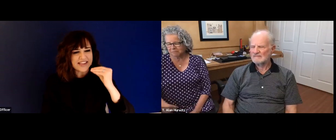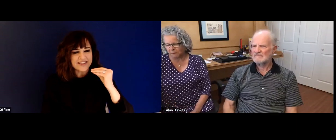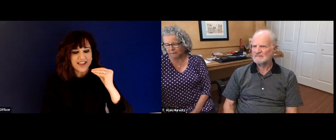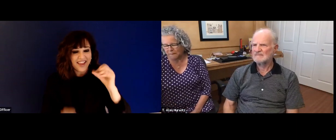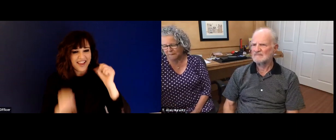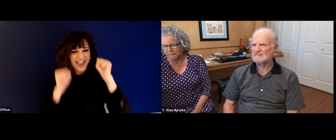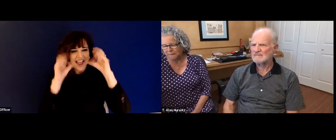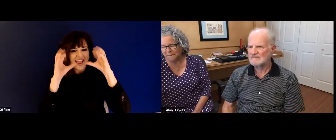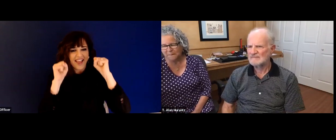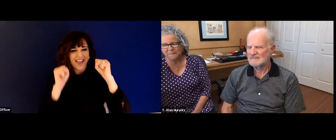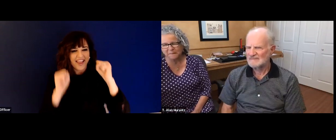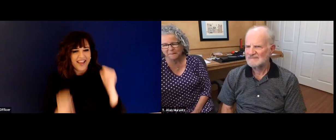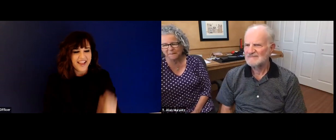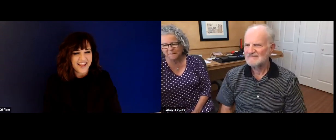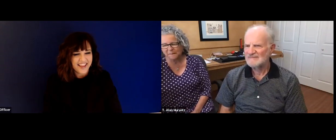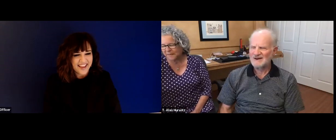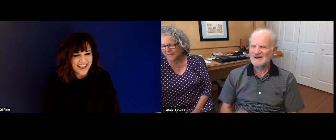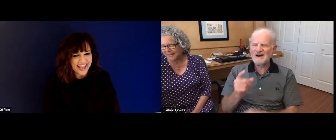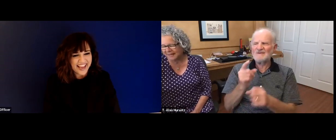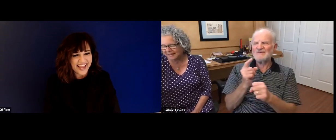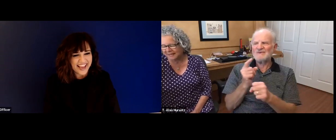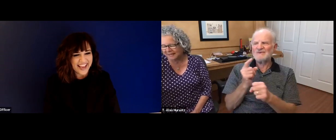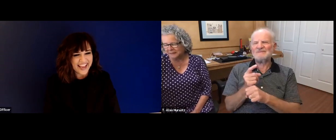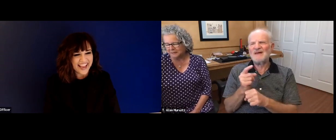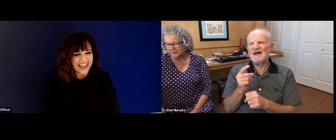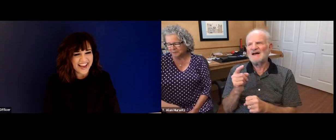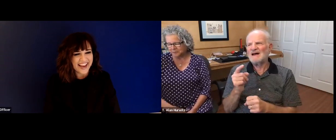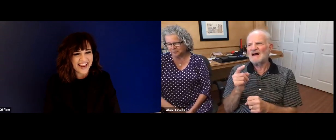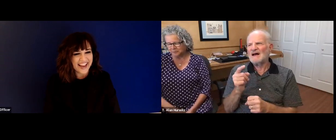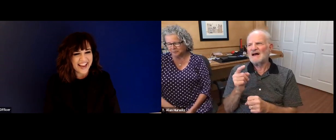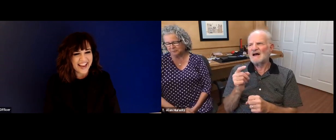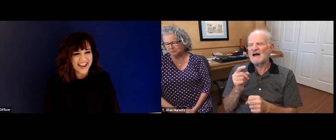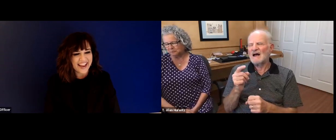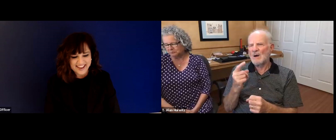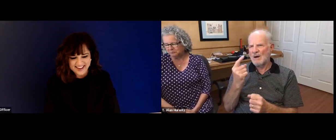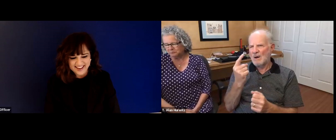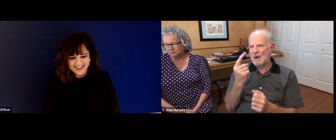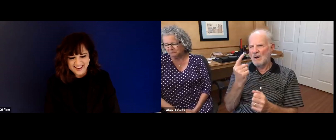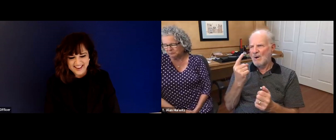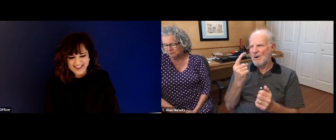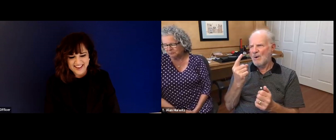those job offers. What did you learn through that process and